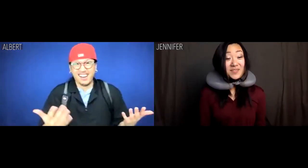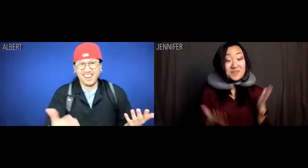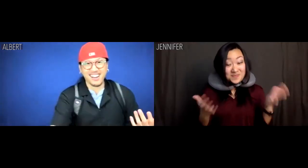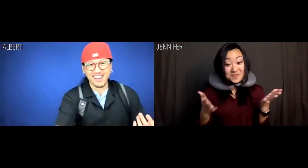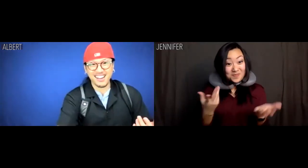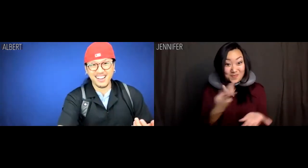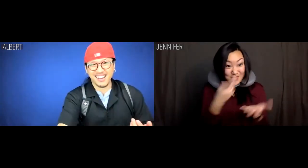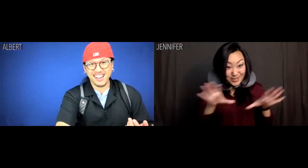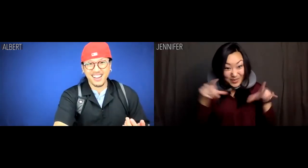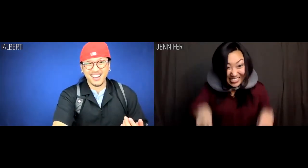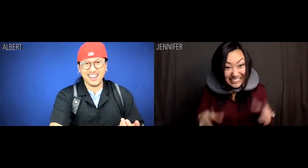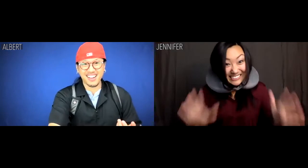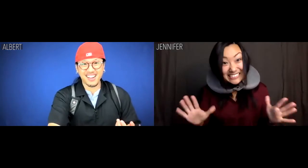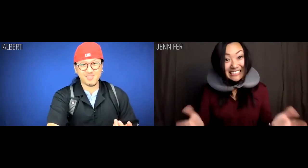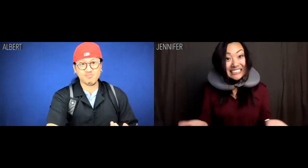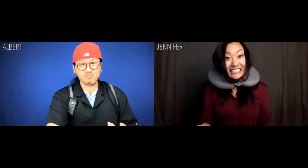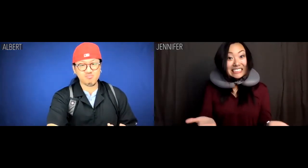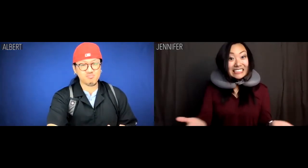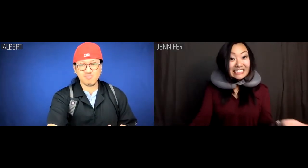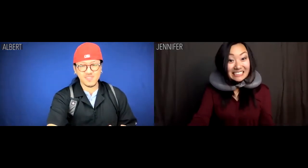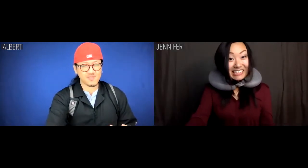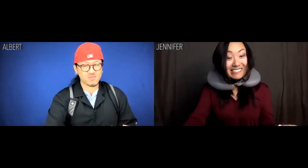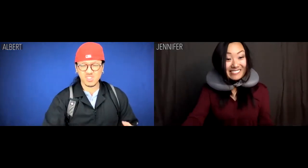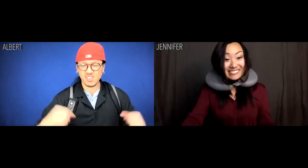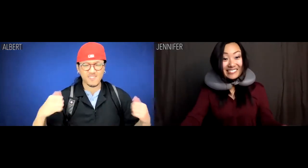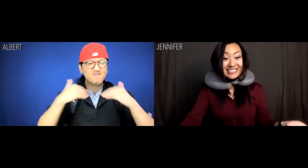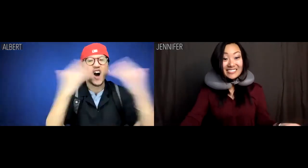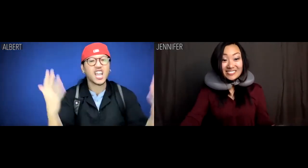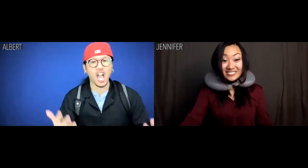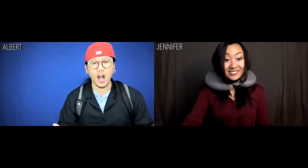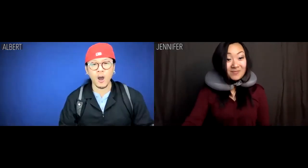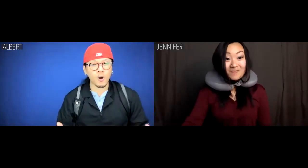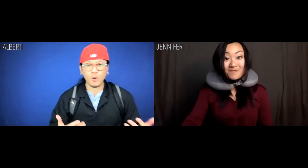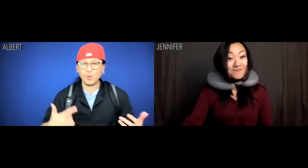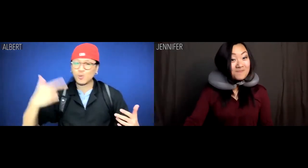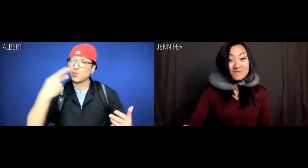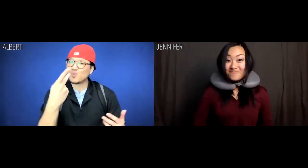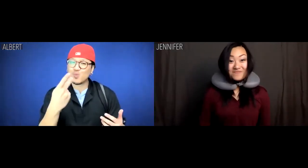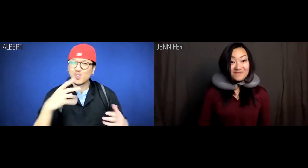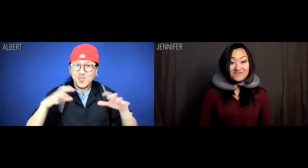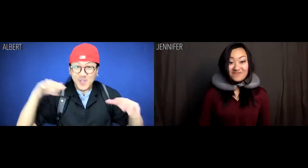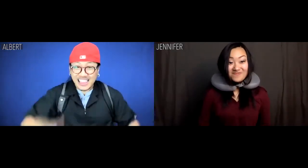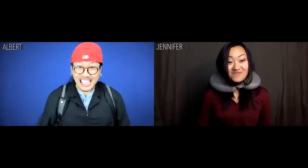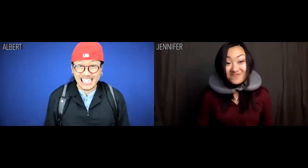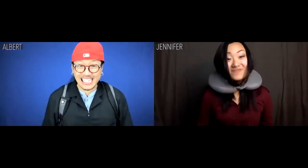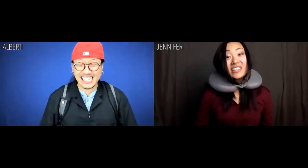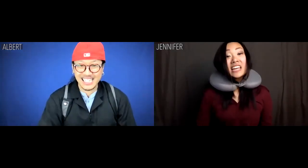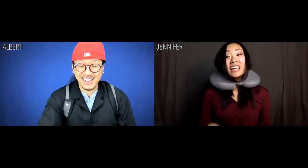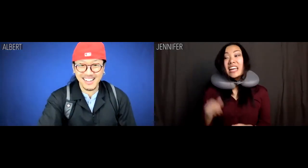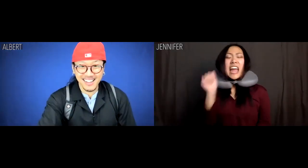Jennifer: Albert, we're doing this Albert: Fuck ya we're doing this